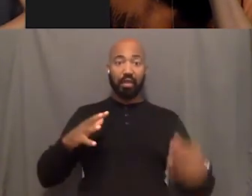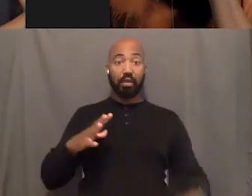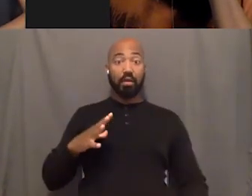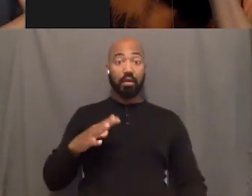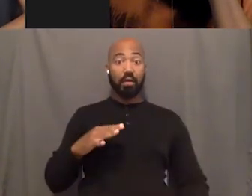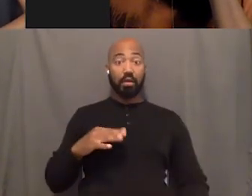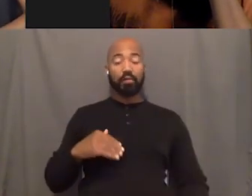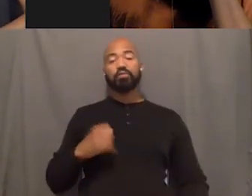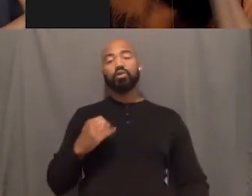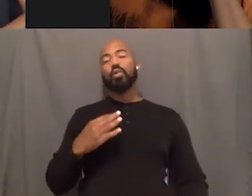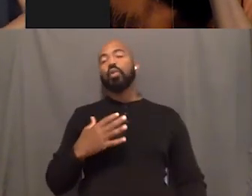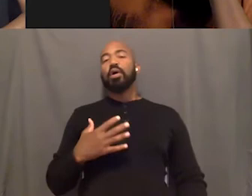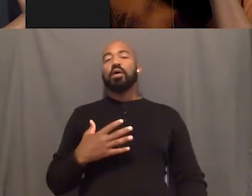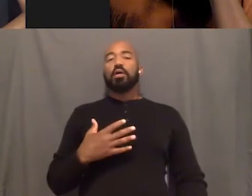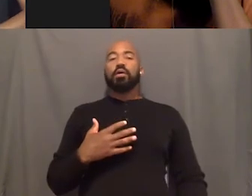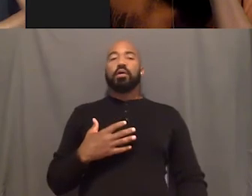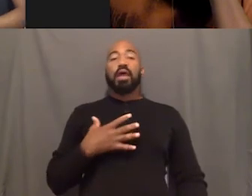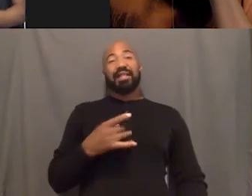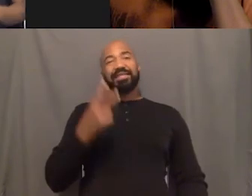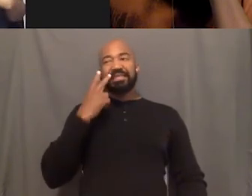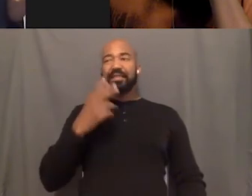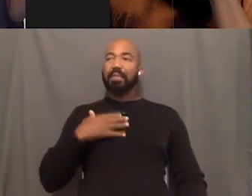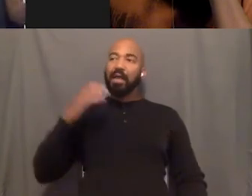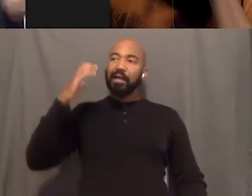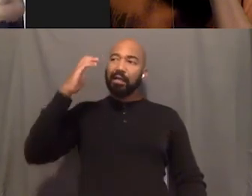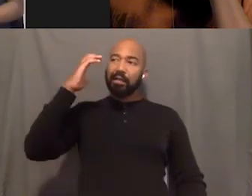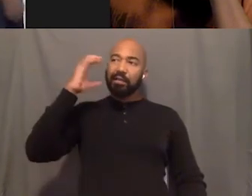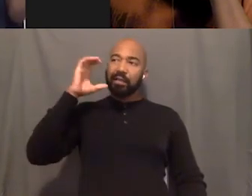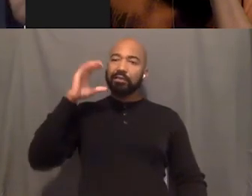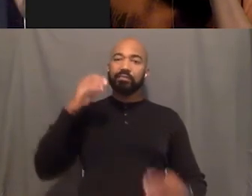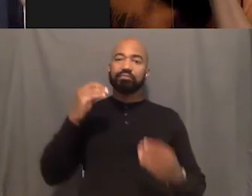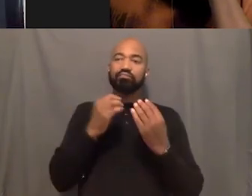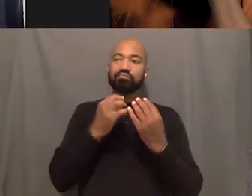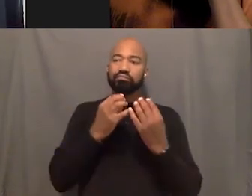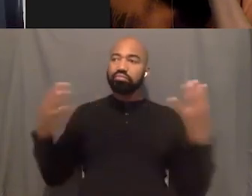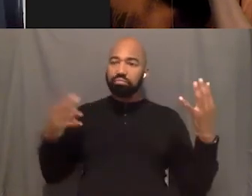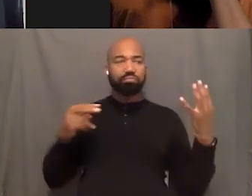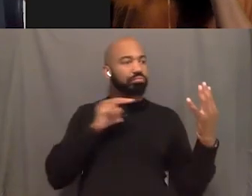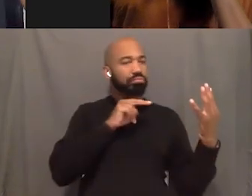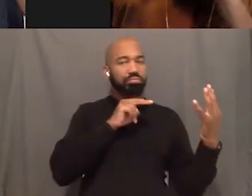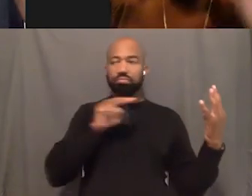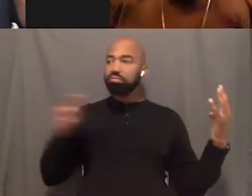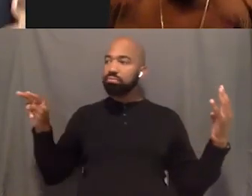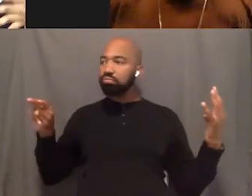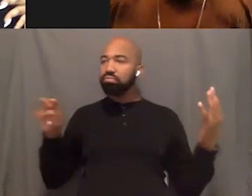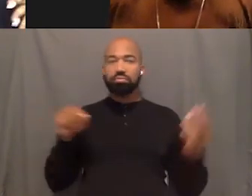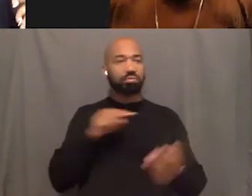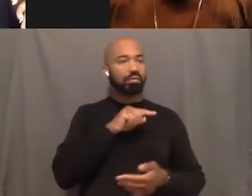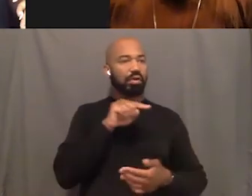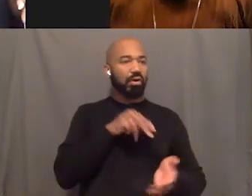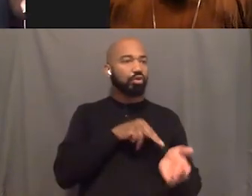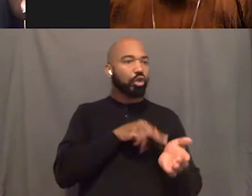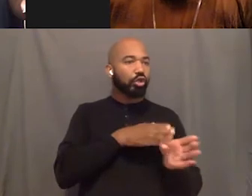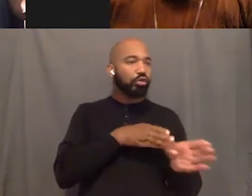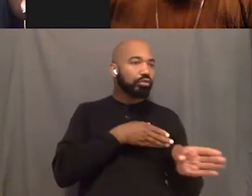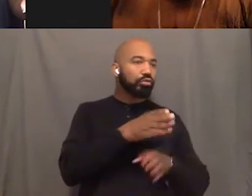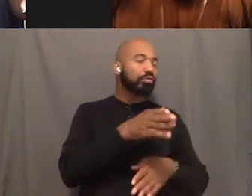you know, see my cousins and see like, oh my god. Like there is these nurses and you know how like you always have this thought of